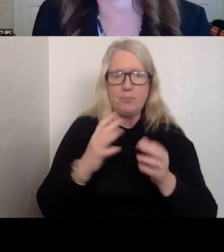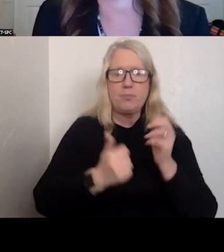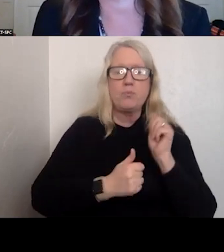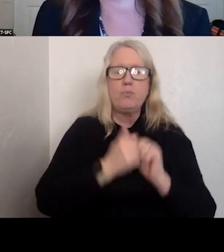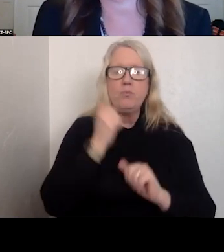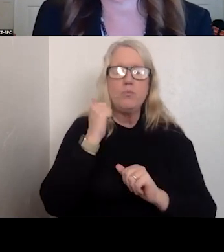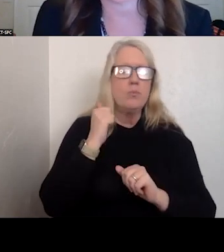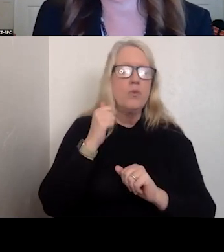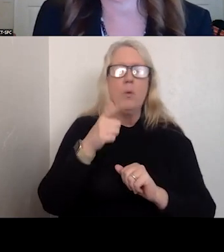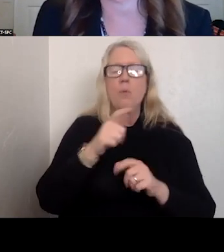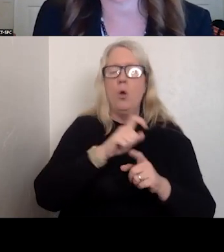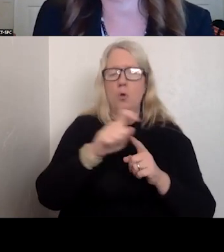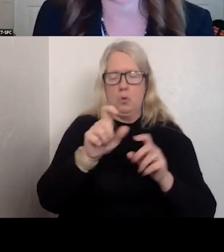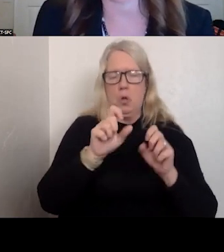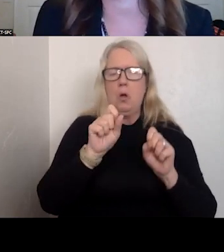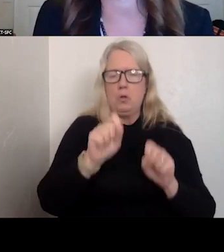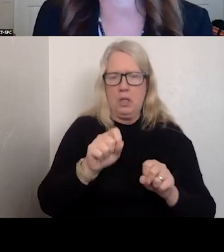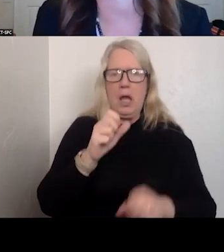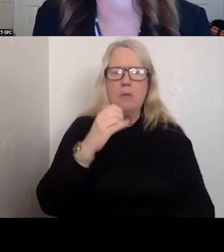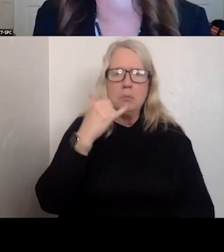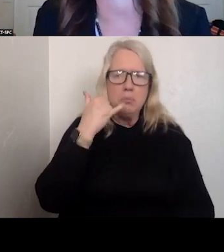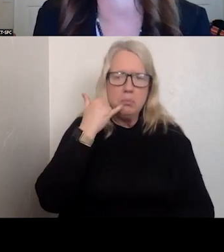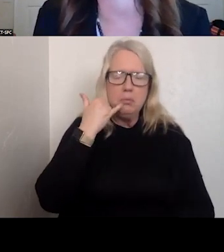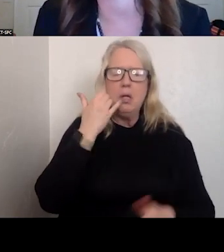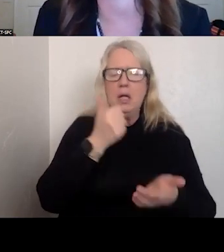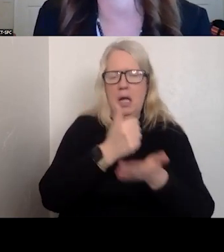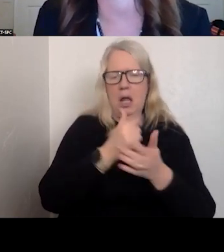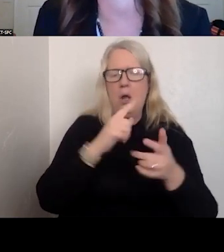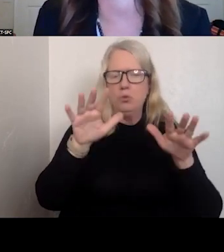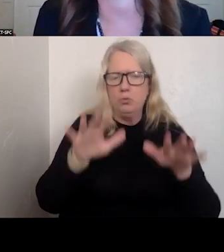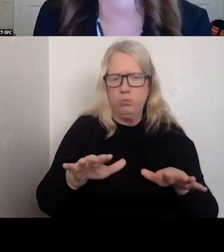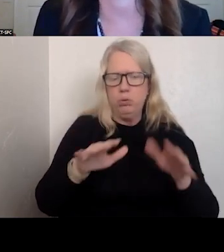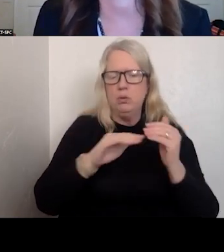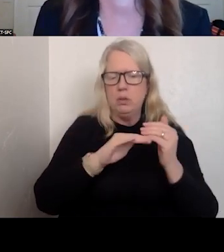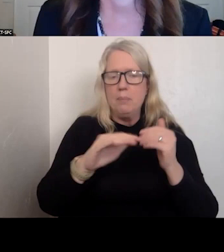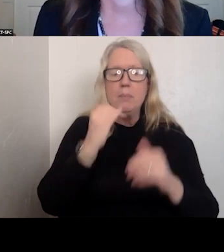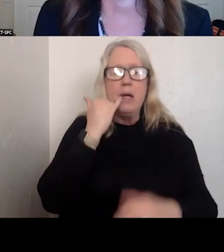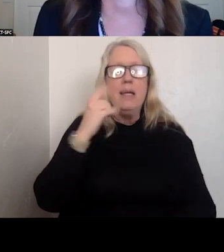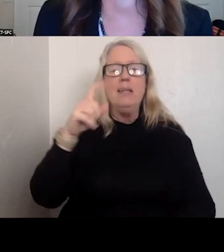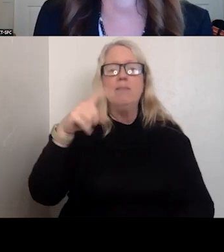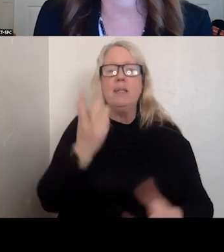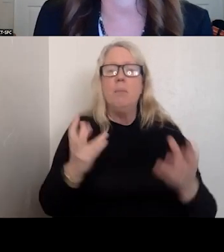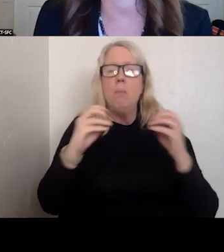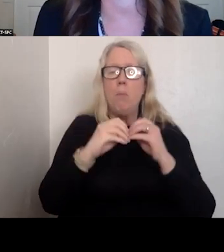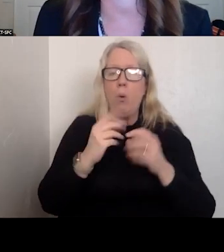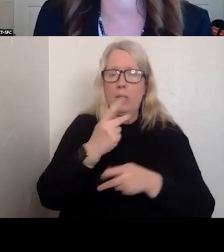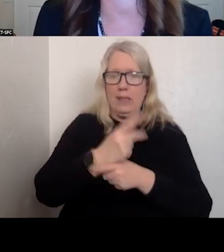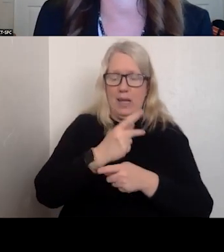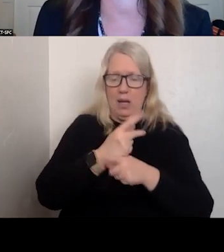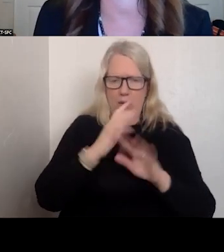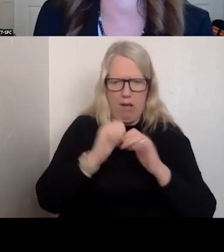ABLE TO BE STABILIZED ON THE PHONE, BUT FOR THOSE THAT NEED A HIGHER LEVEL OF CARE, HOW CAN WE COORDINATE WITH MOBILE CRISIS